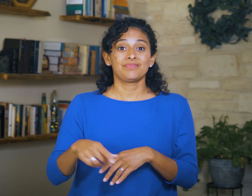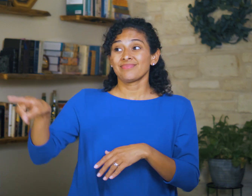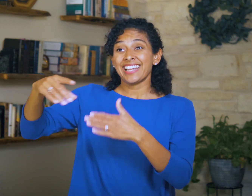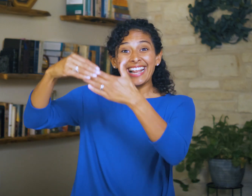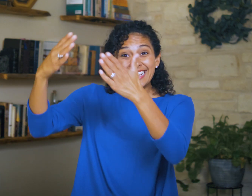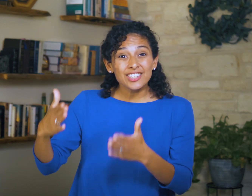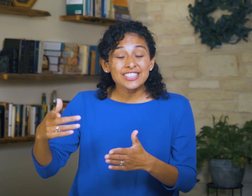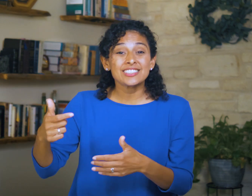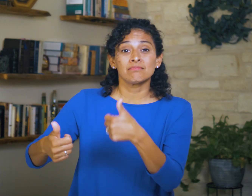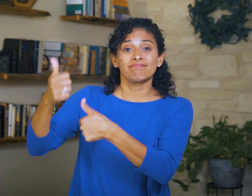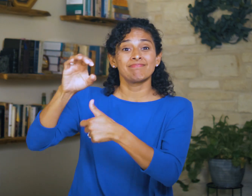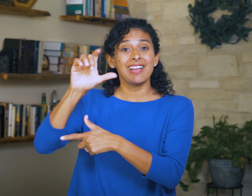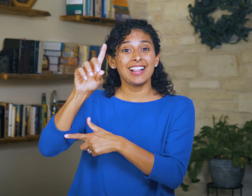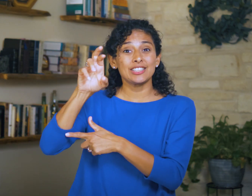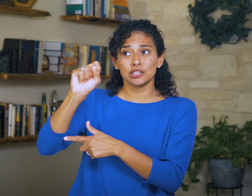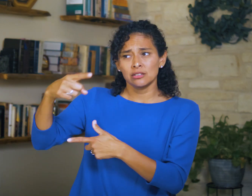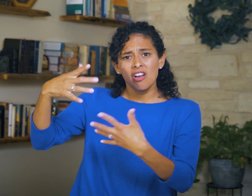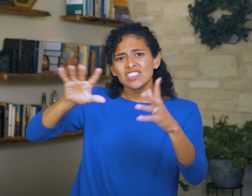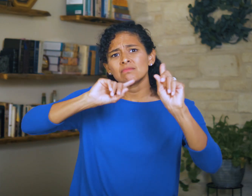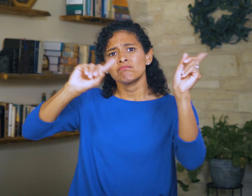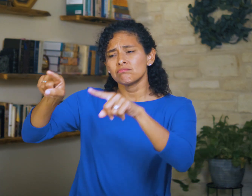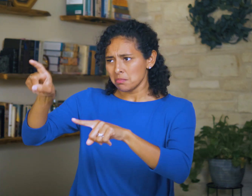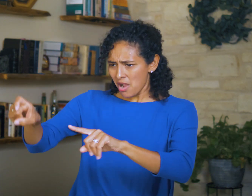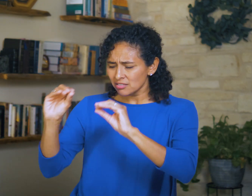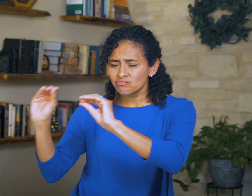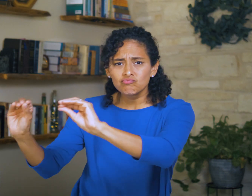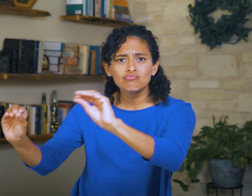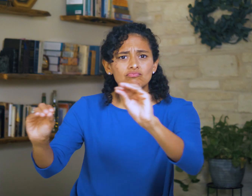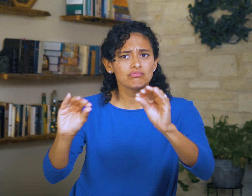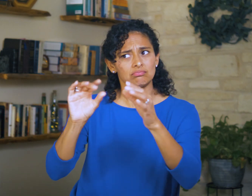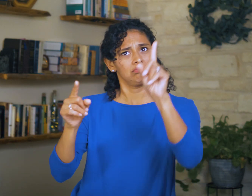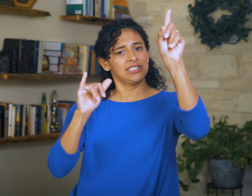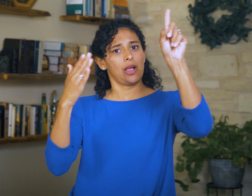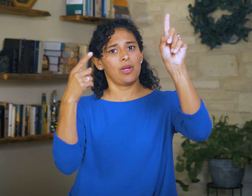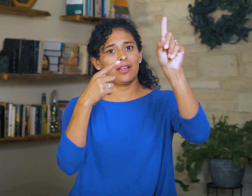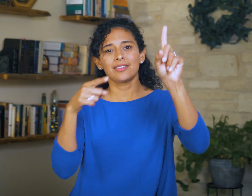The leaders and elders were commanded to teach the people about YHWH,